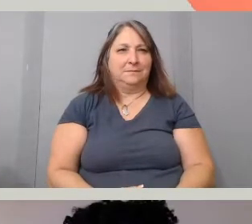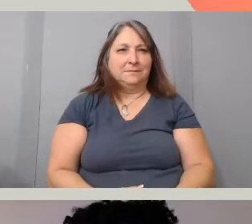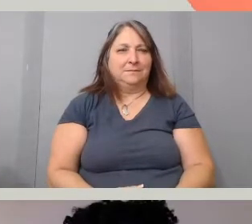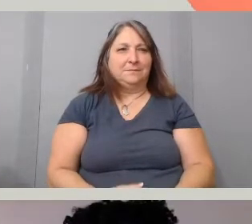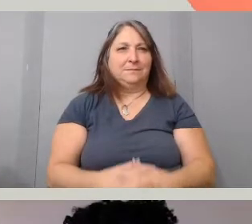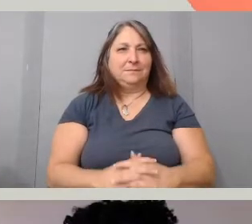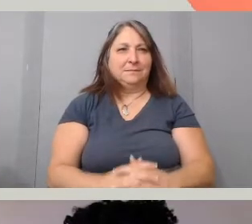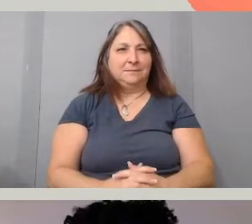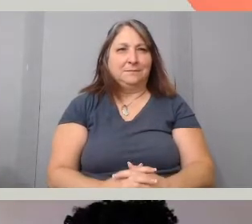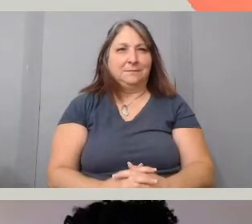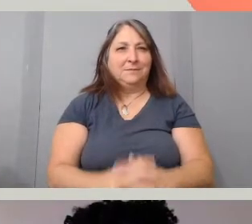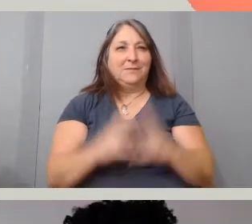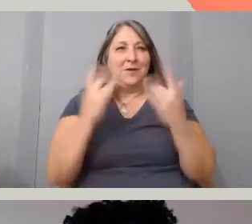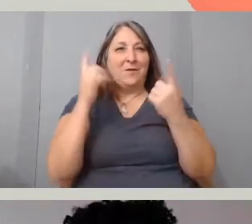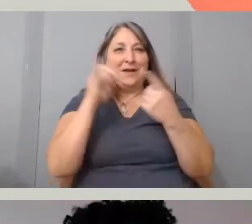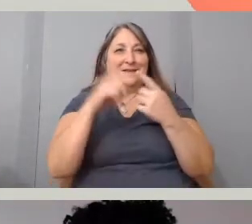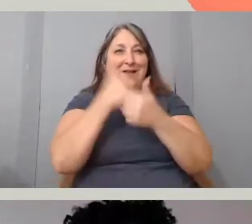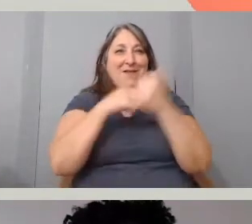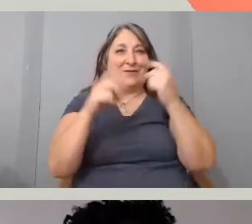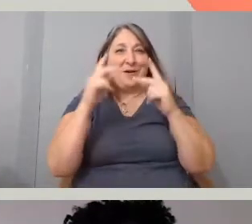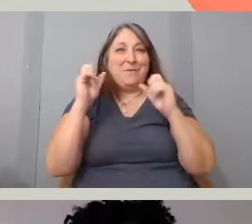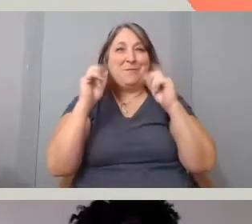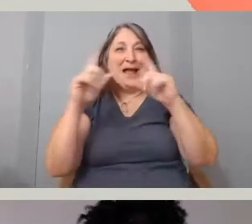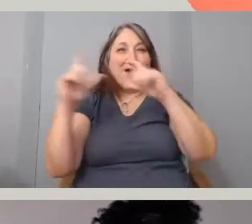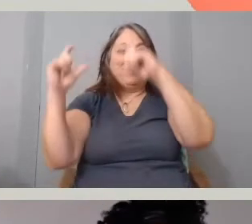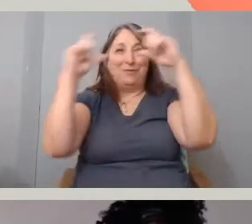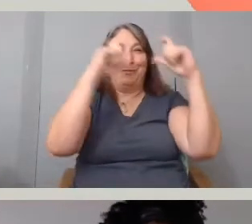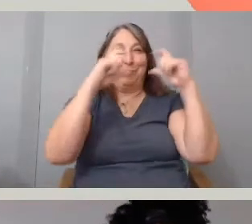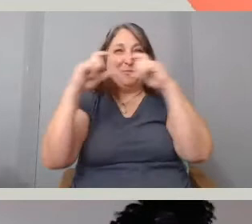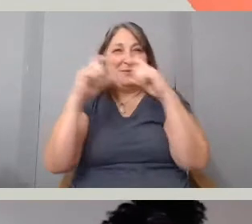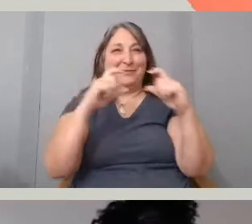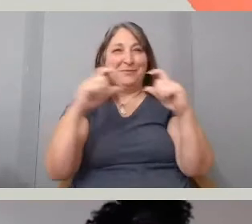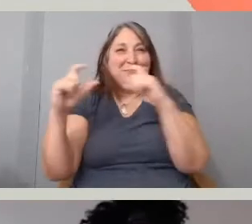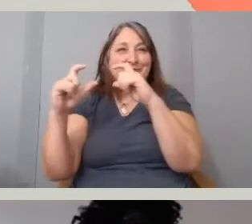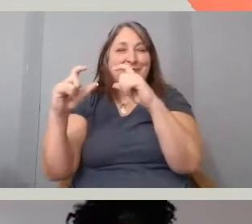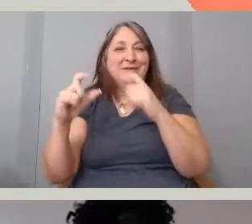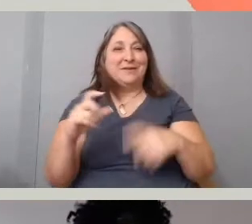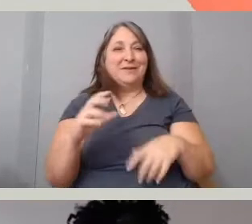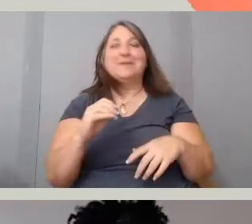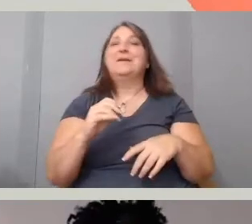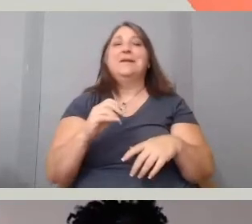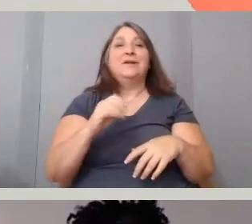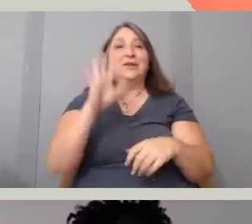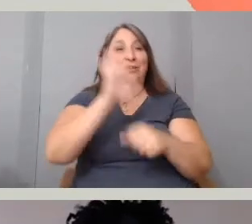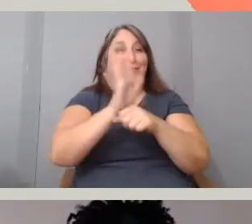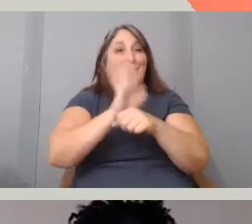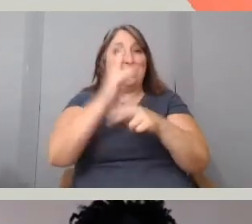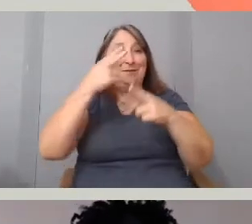Wait til everyone's back . Esery, not only your film titles output,